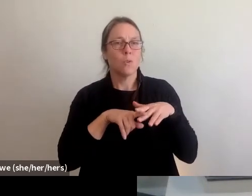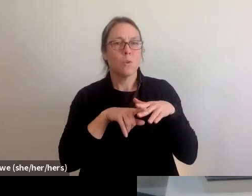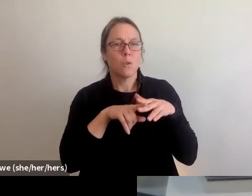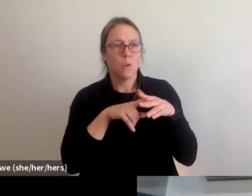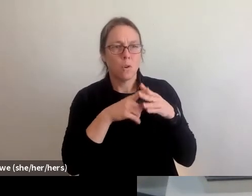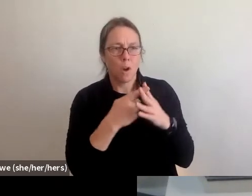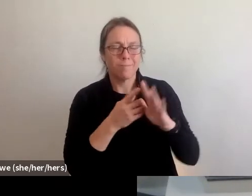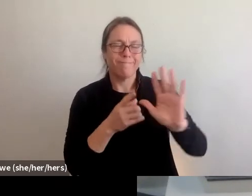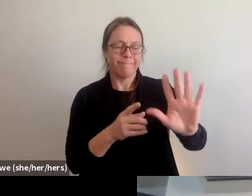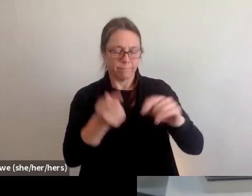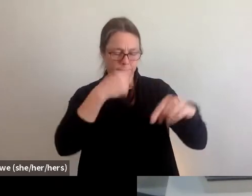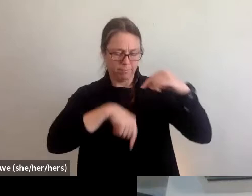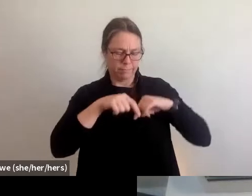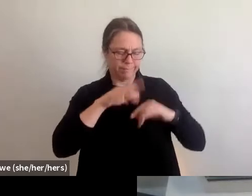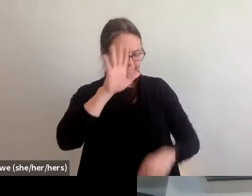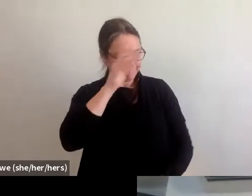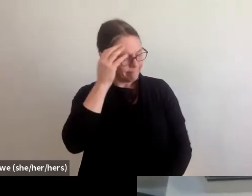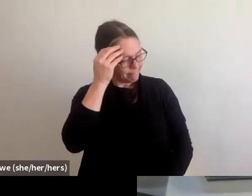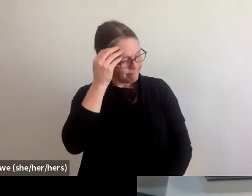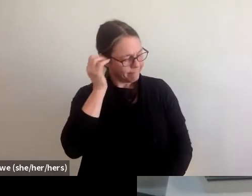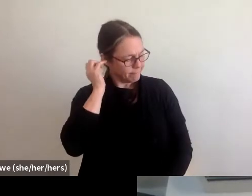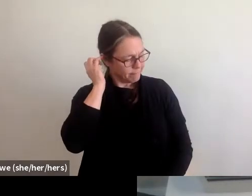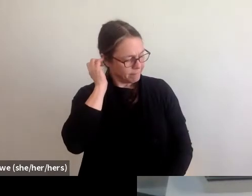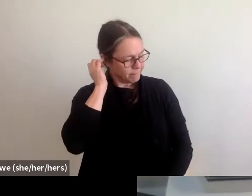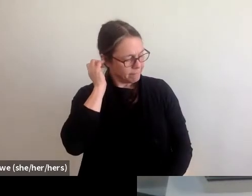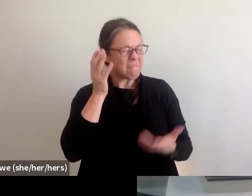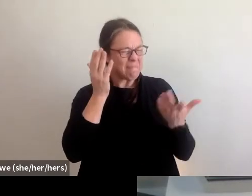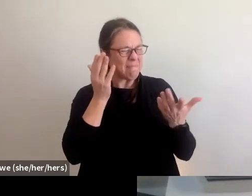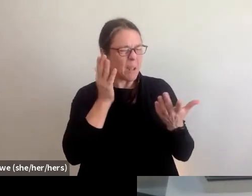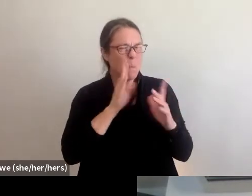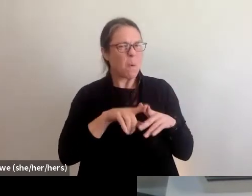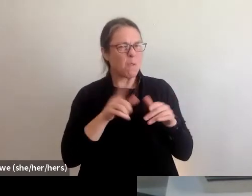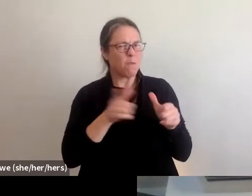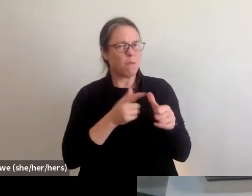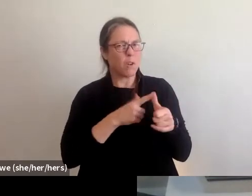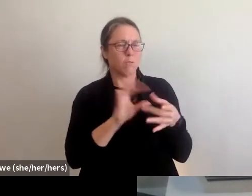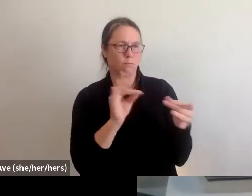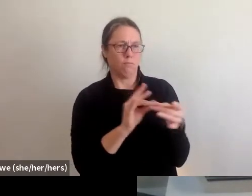I actually, it makes almost more sense to talk first about like emergency sheltering first, right?